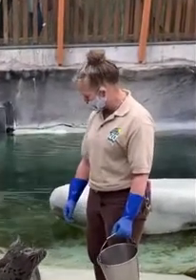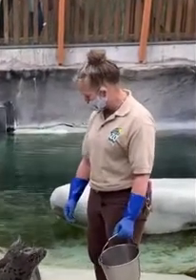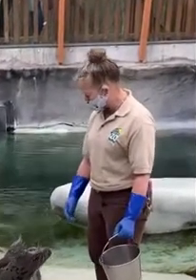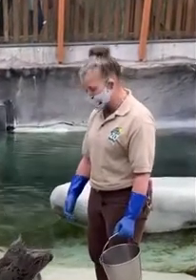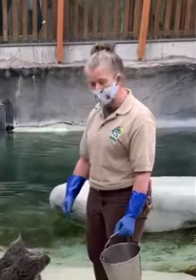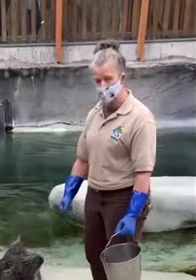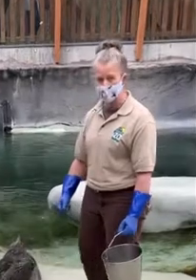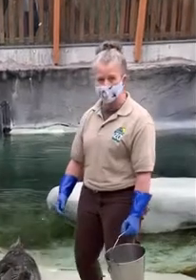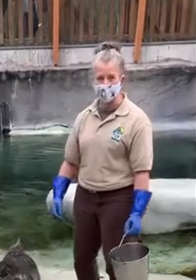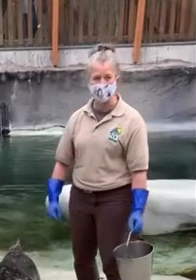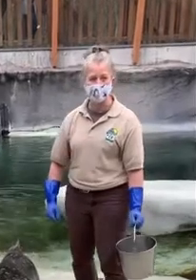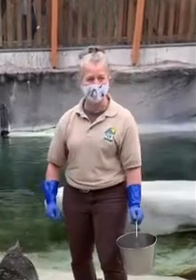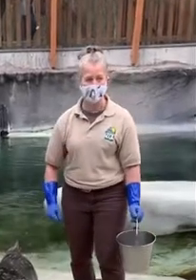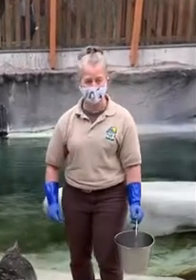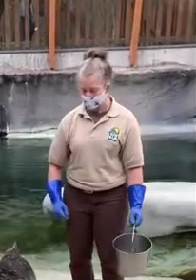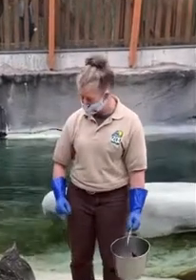and stay out there and keep them safe.